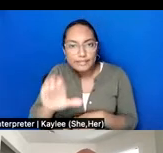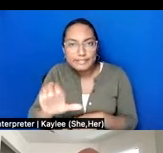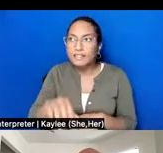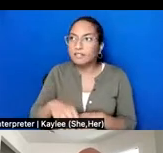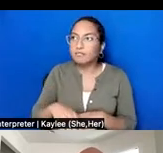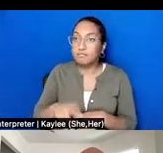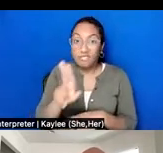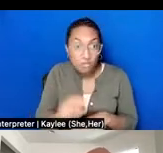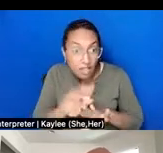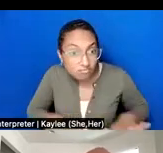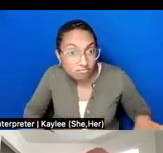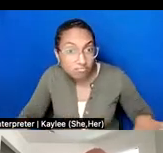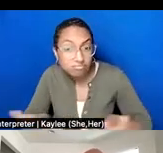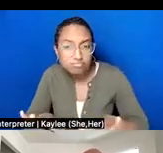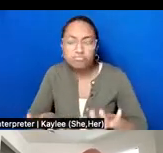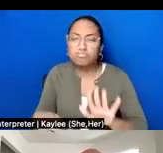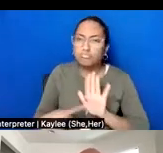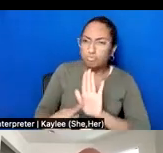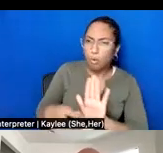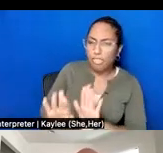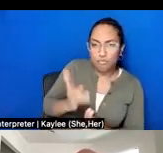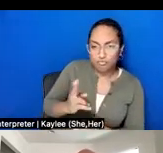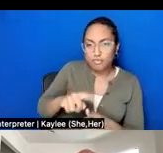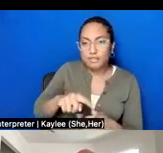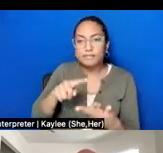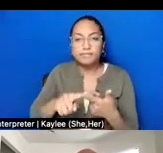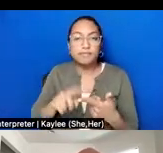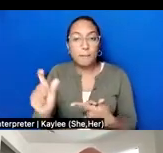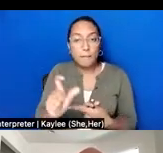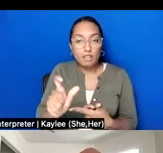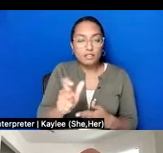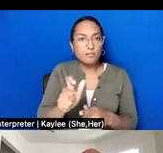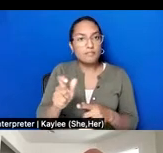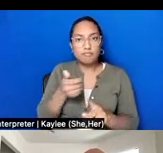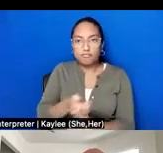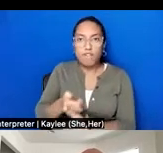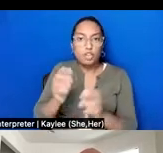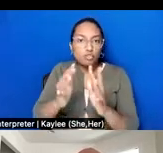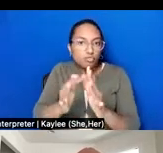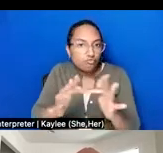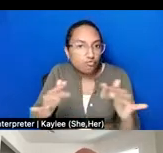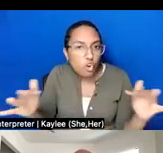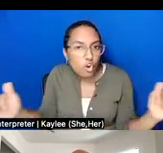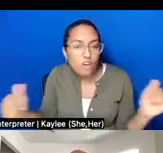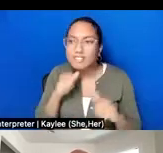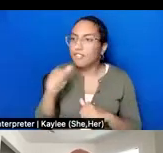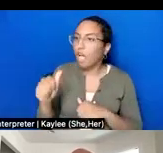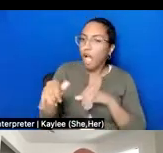Muslims are diverse people and cannot be profiled by any one nationality, ethnicity, racial group,